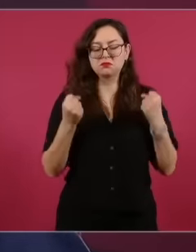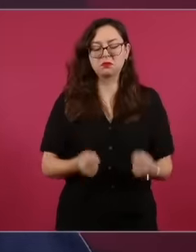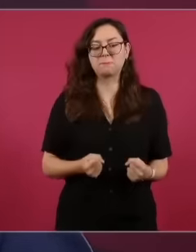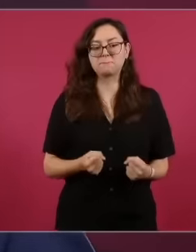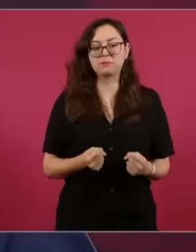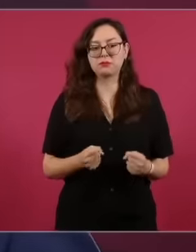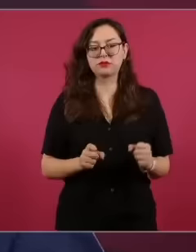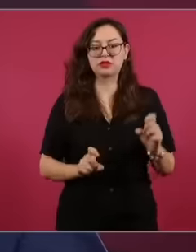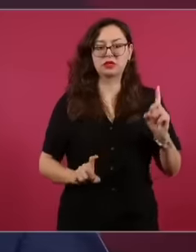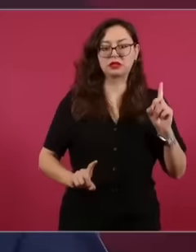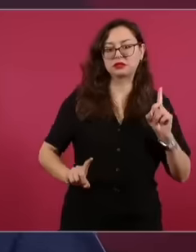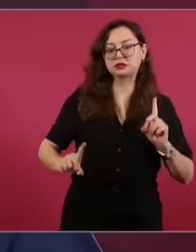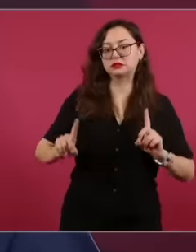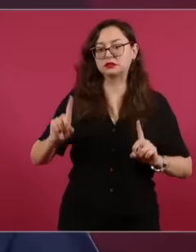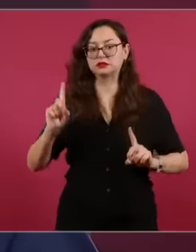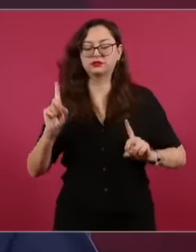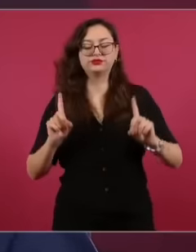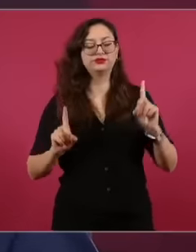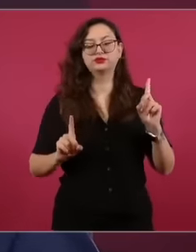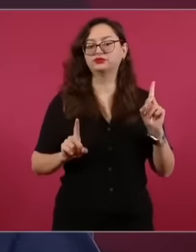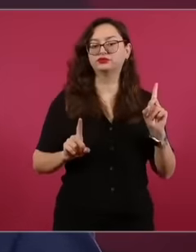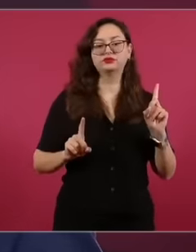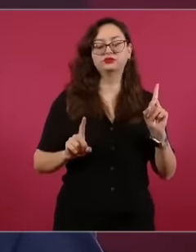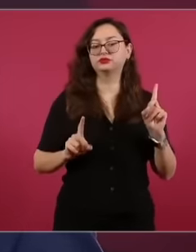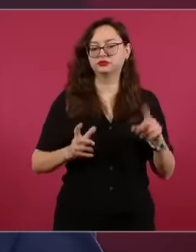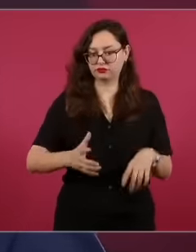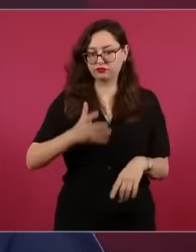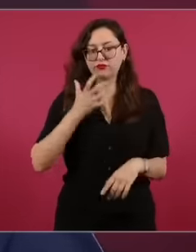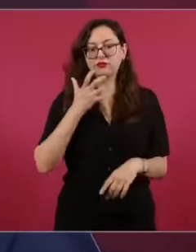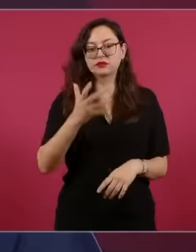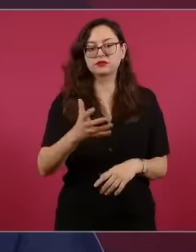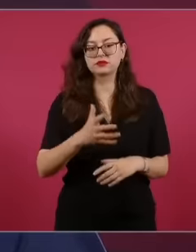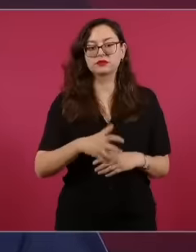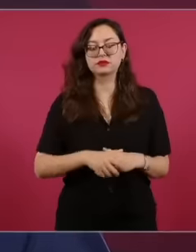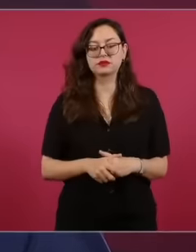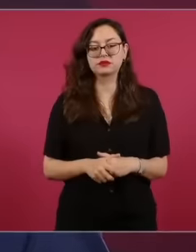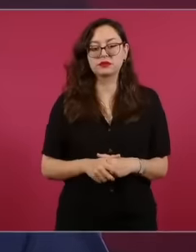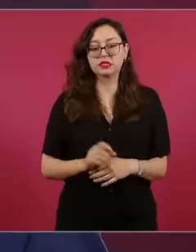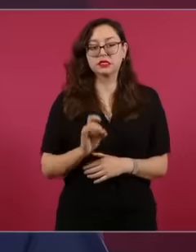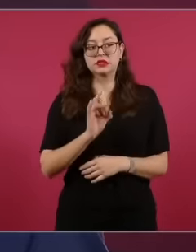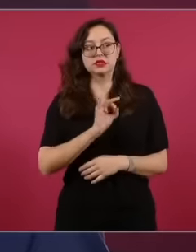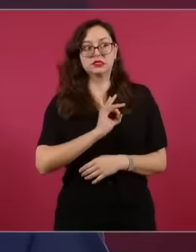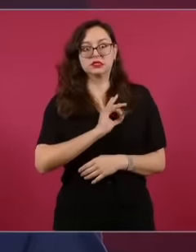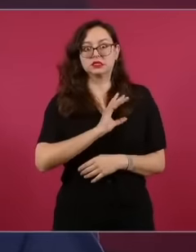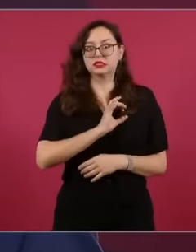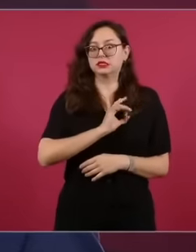hesitation, they did not allow themselves to be bought or